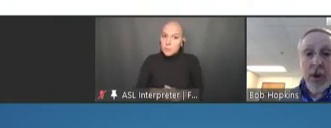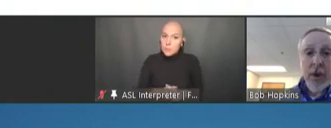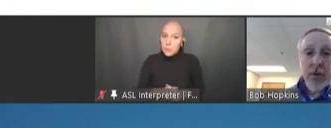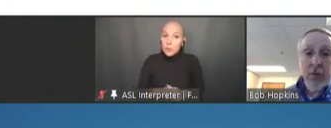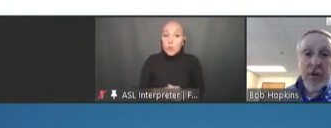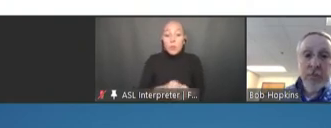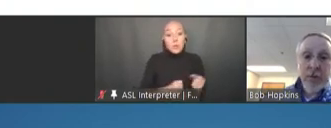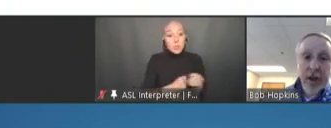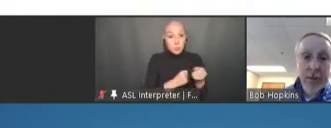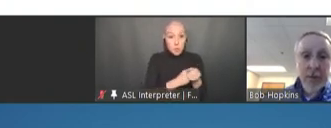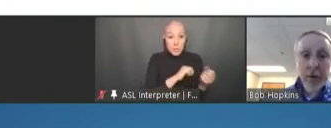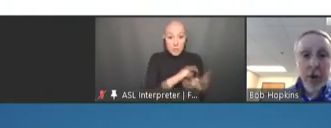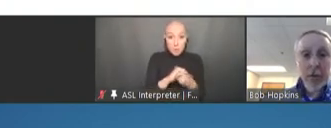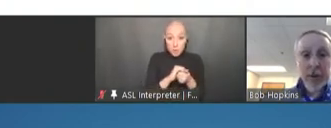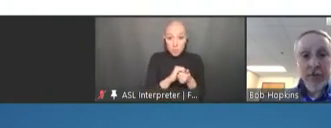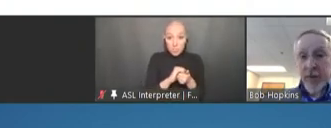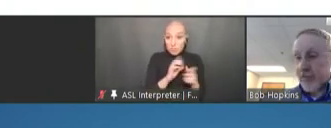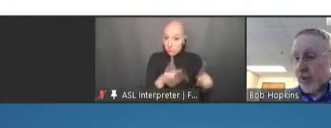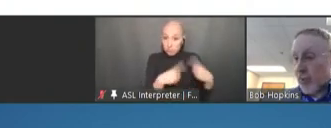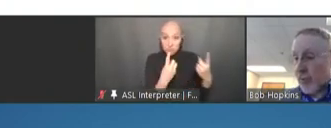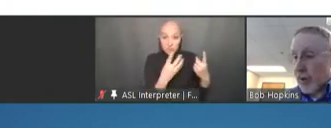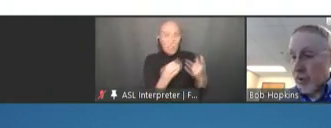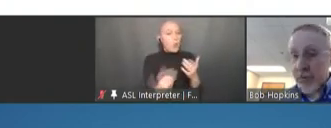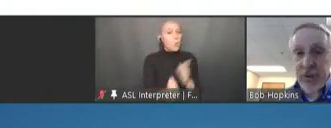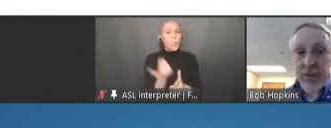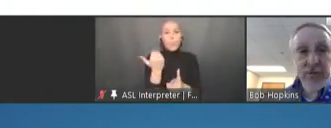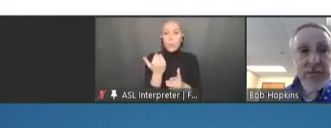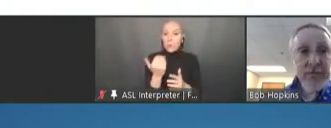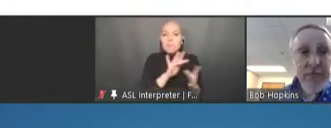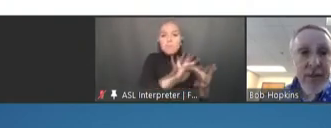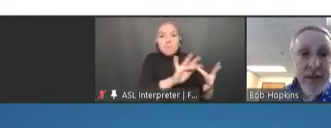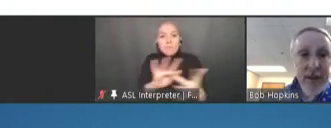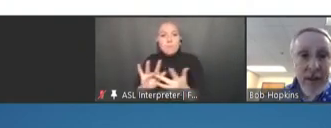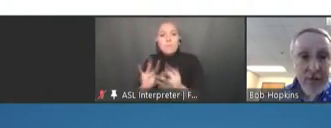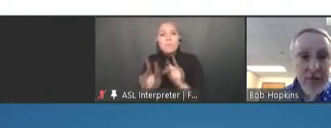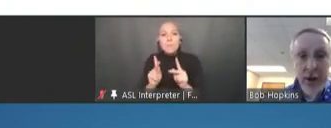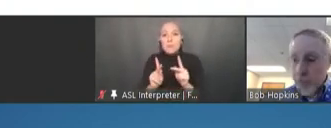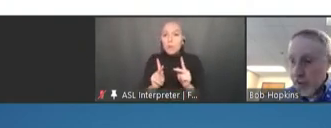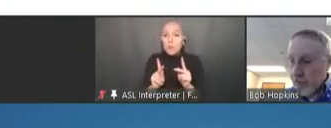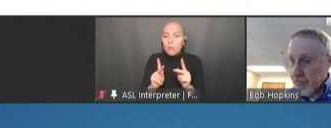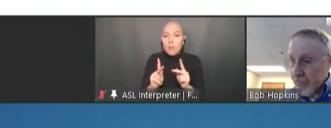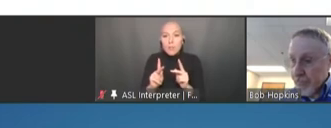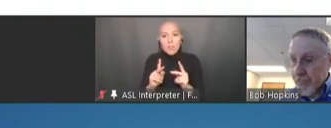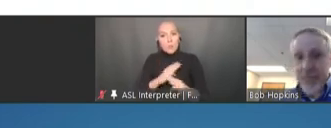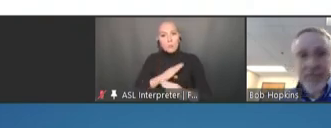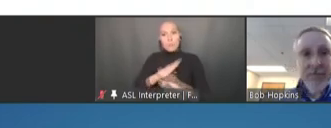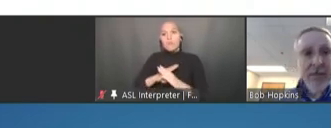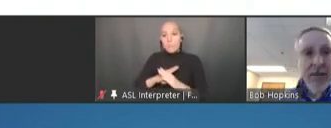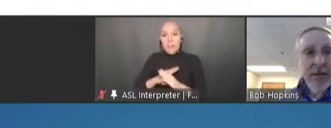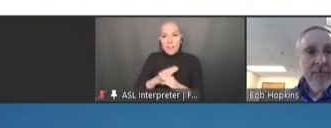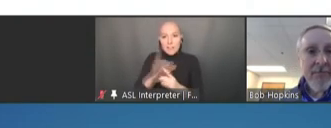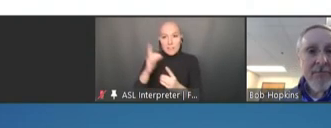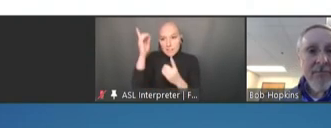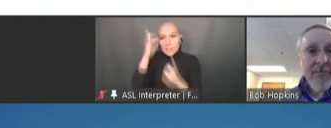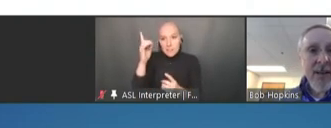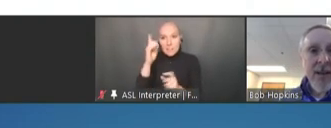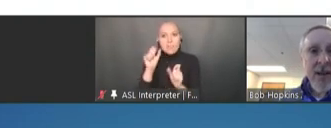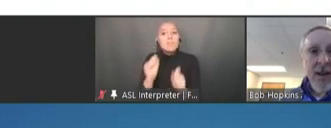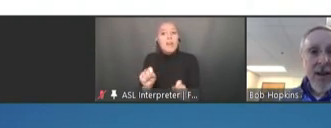to reach and protect people globally from vaccine-preventable diseases. Next slide, please.